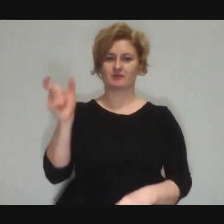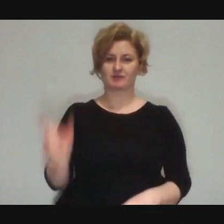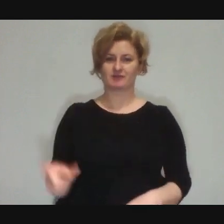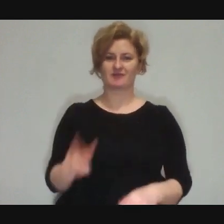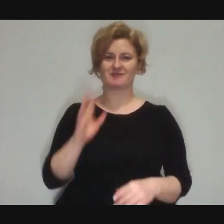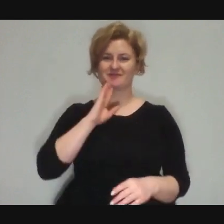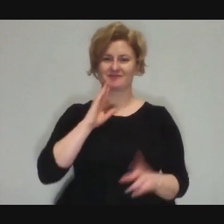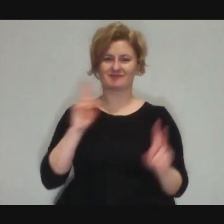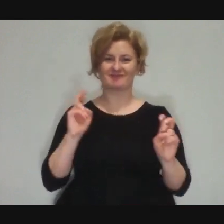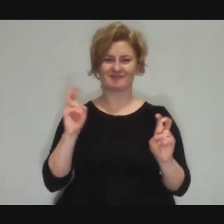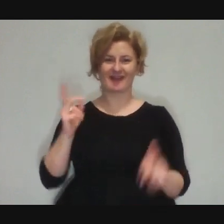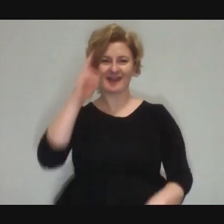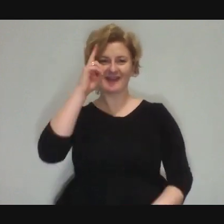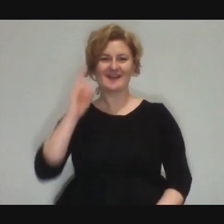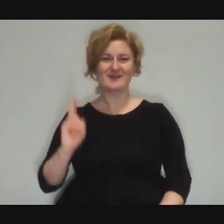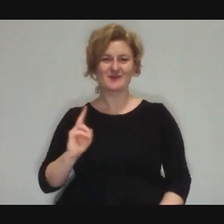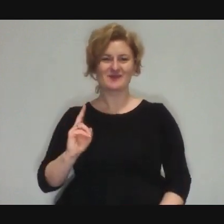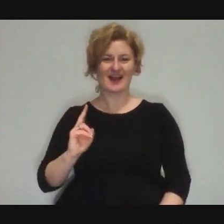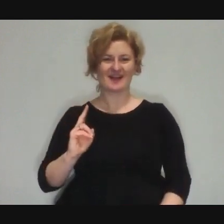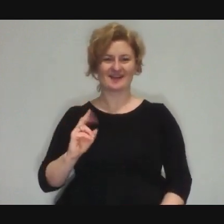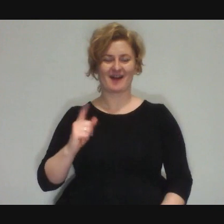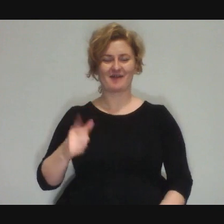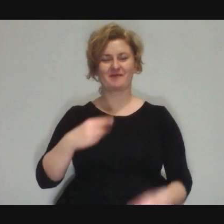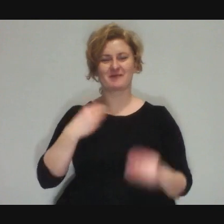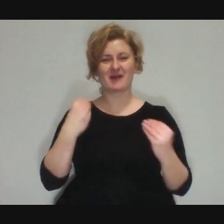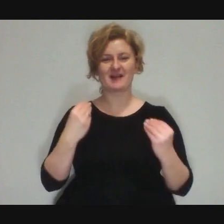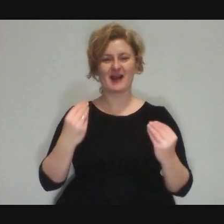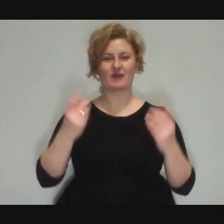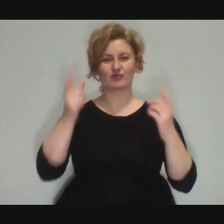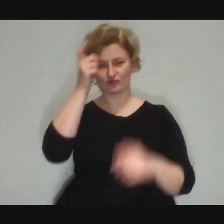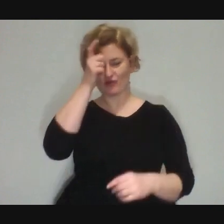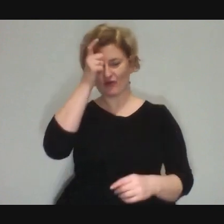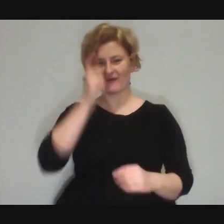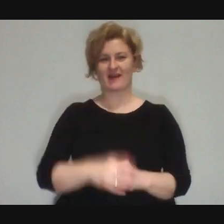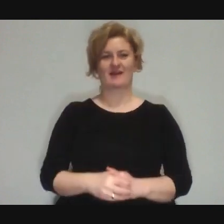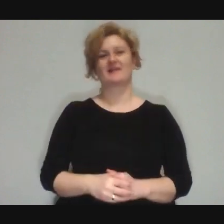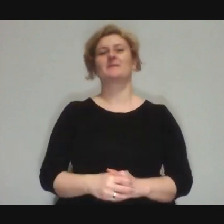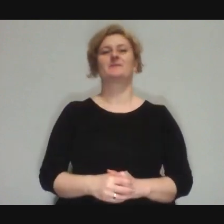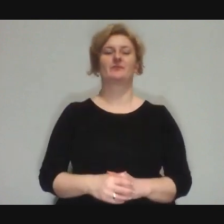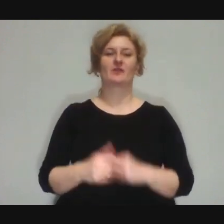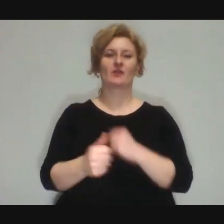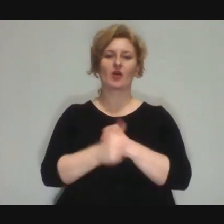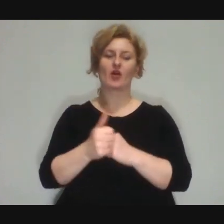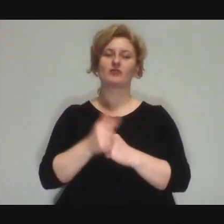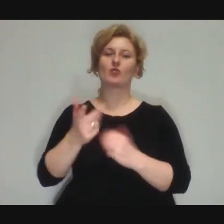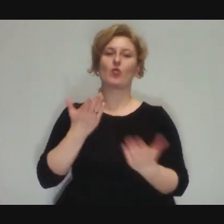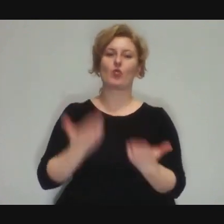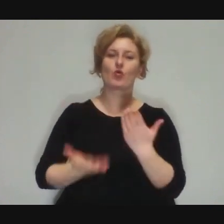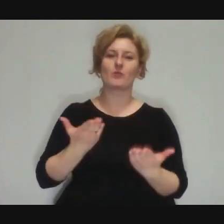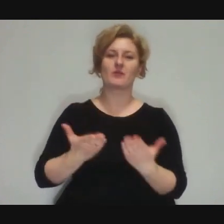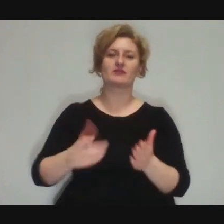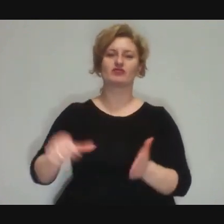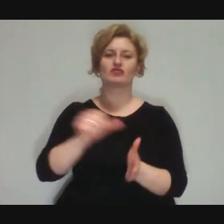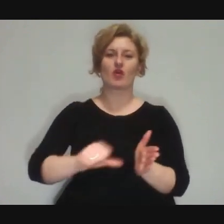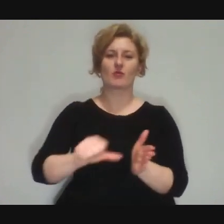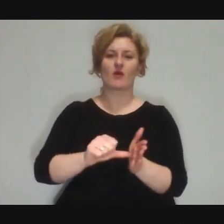in my opinion a legend in his own lifetime, especially when it comes to Lublin and the circus community in Poland.